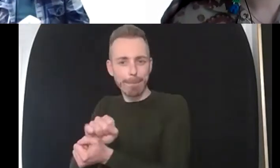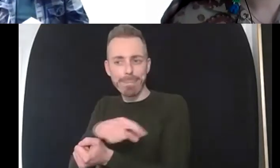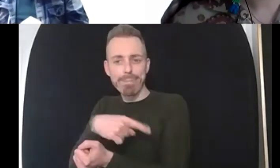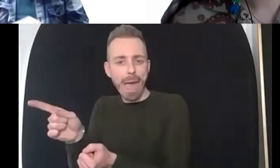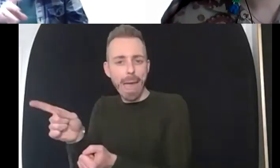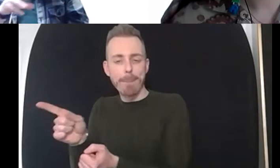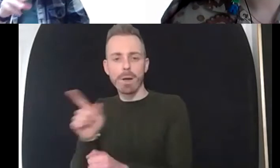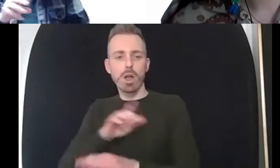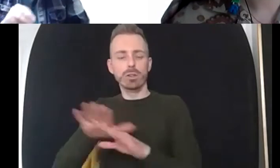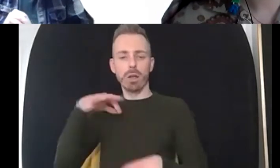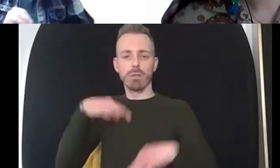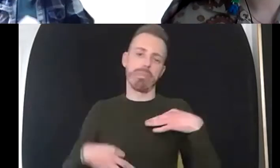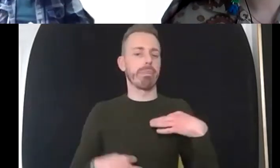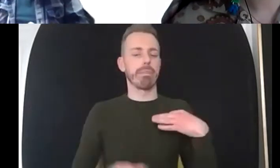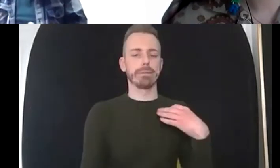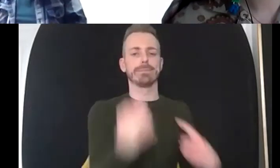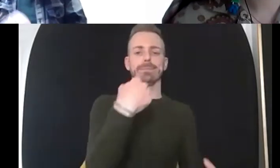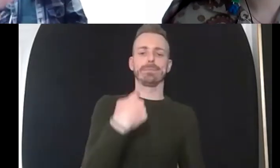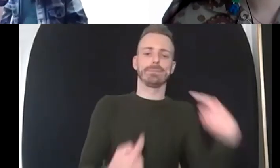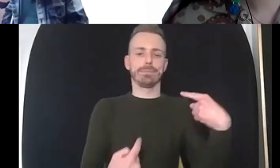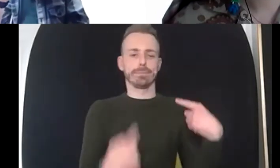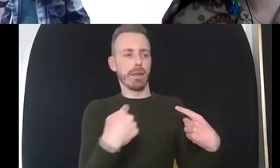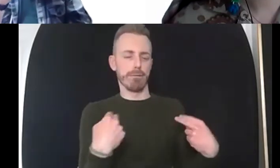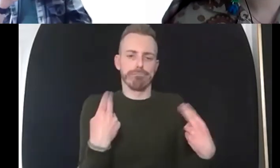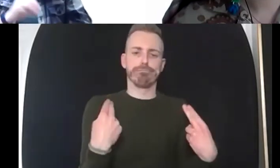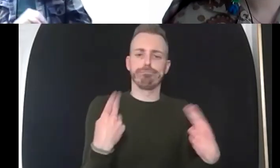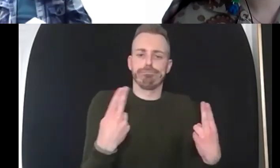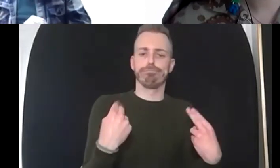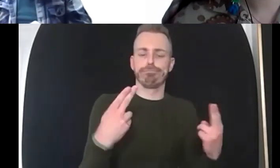we should be asking a bit more of a positive psychological question but how can we sustain